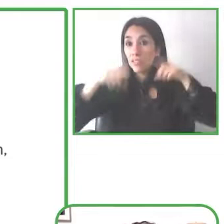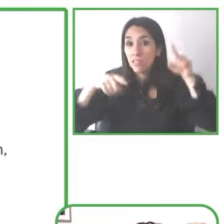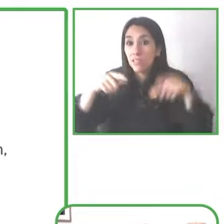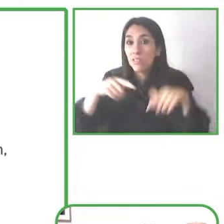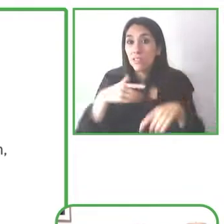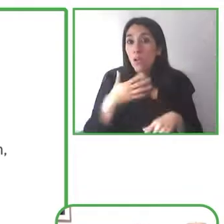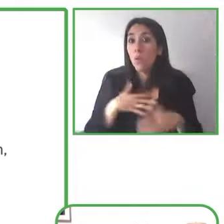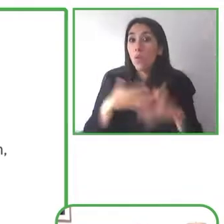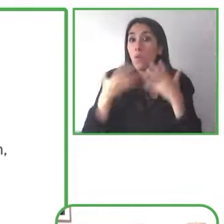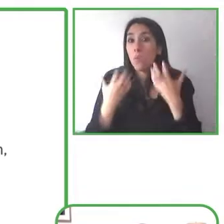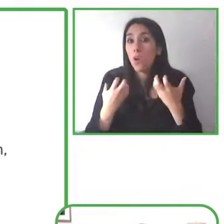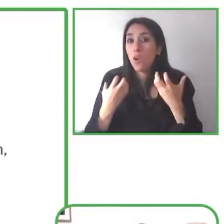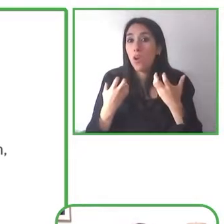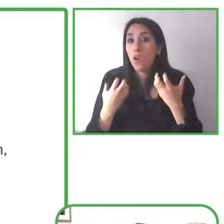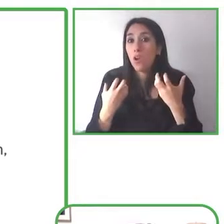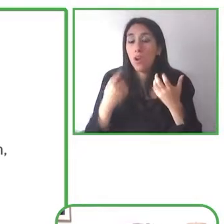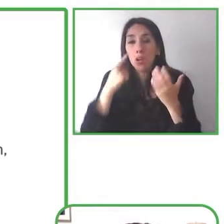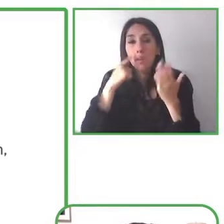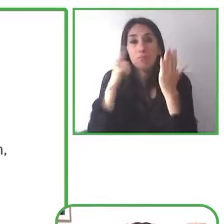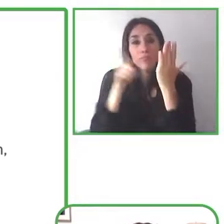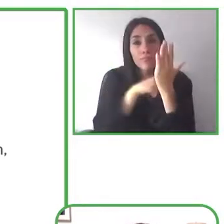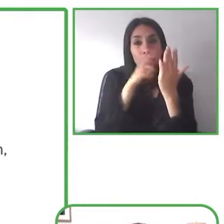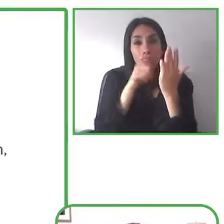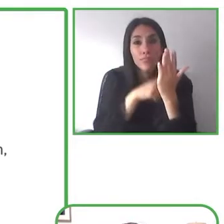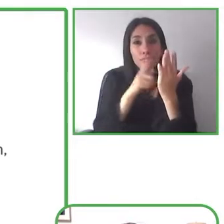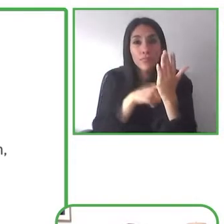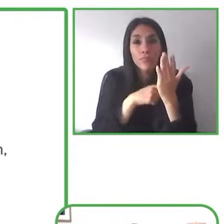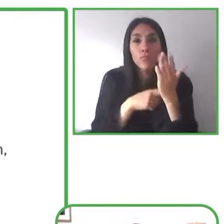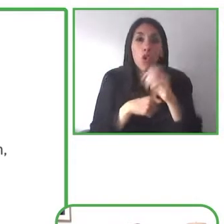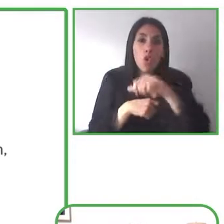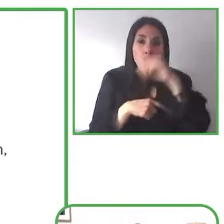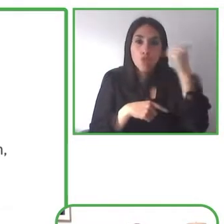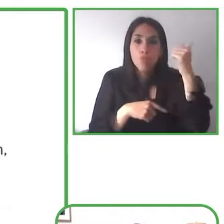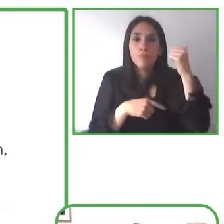many different use cases for captions even just new language learners who